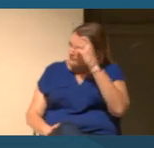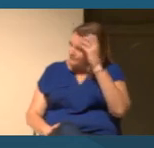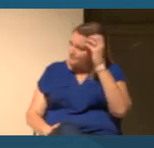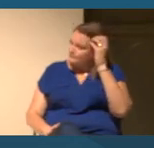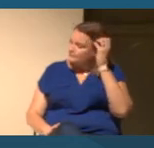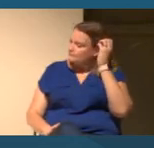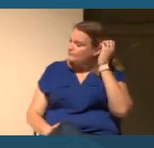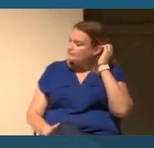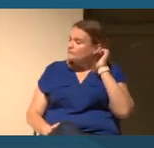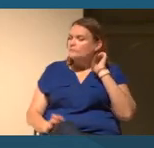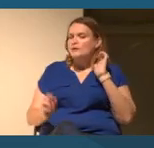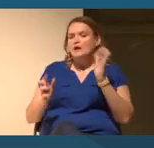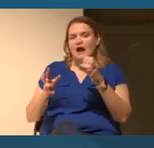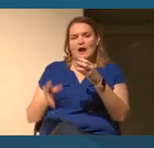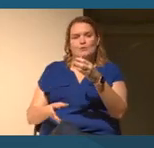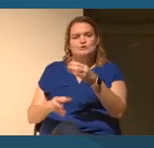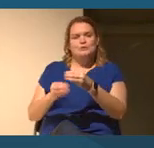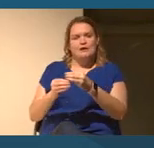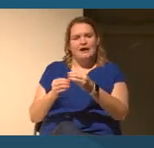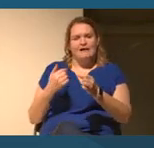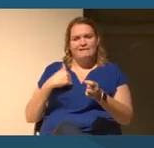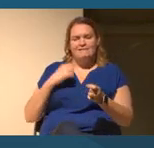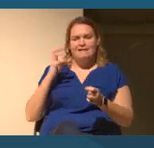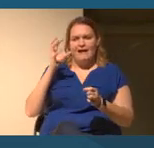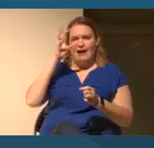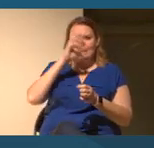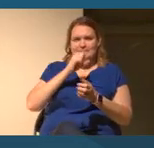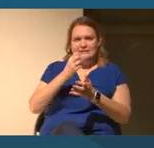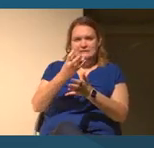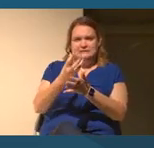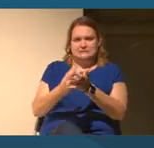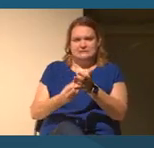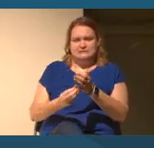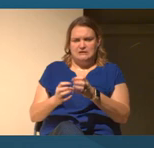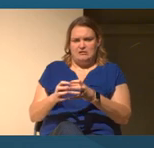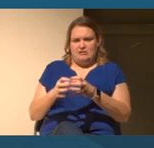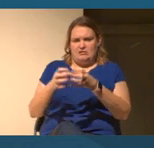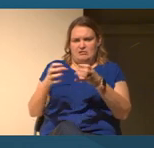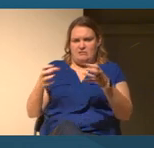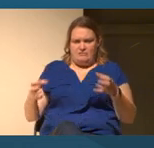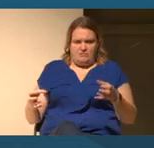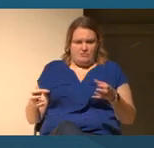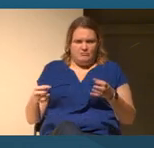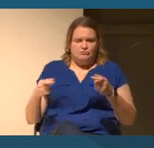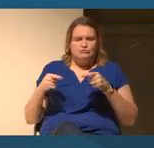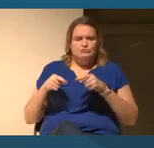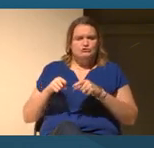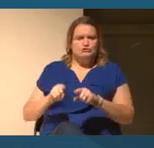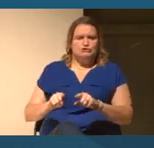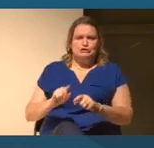I missed a lot during my, K through 12 years.